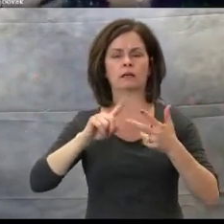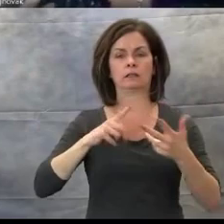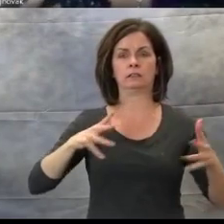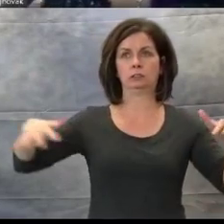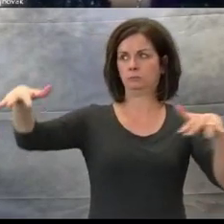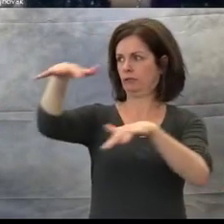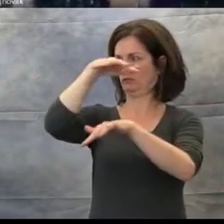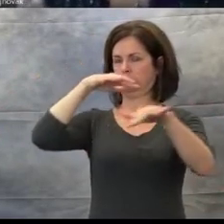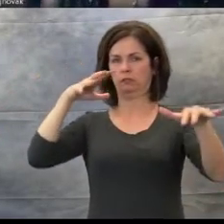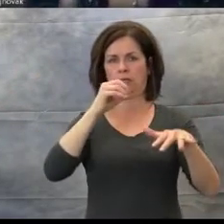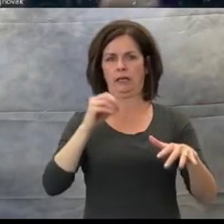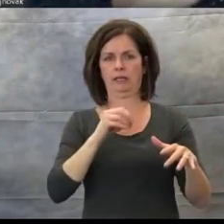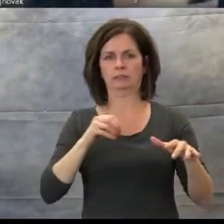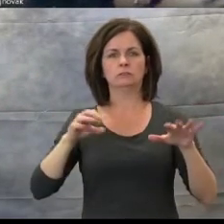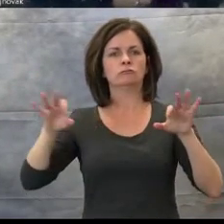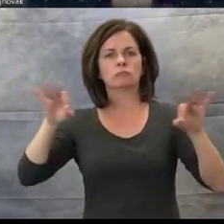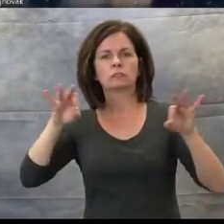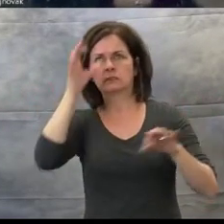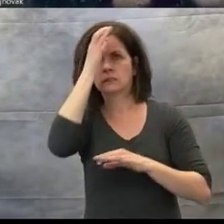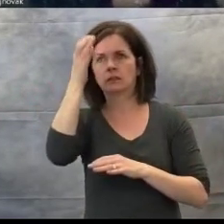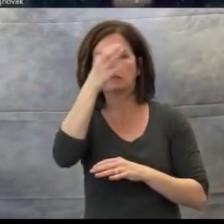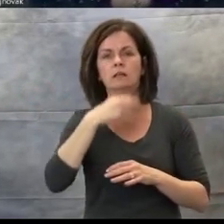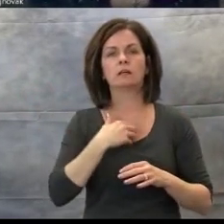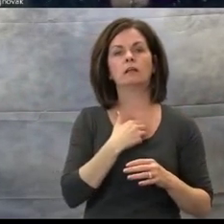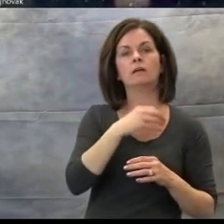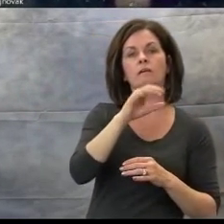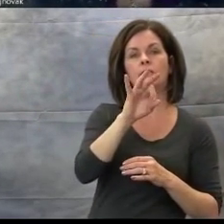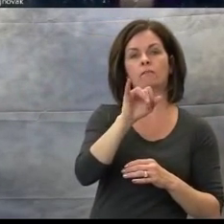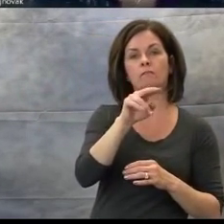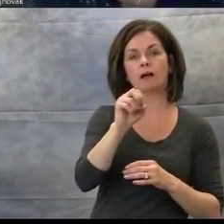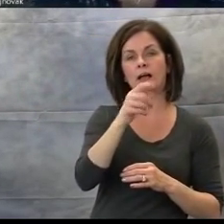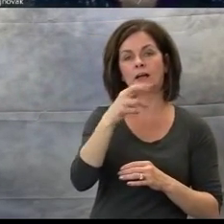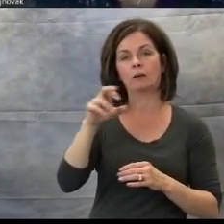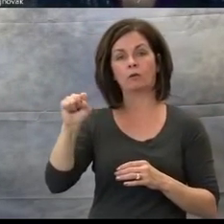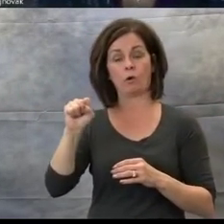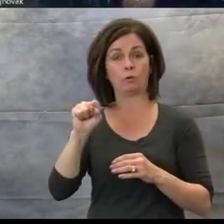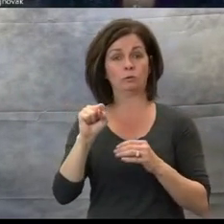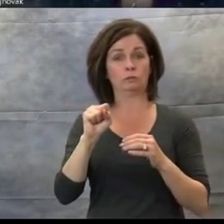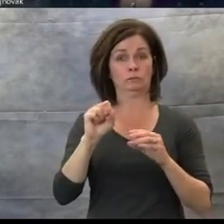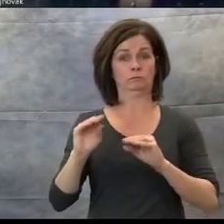and gross motor skills. Music can be used to teach all of these concepts.